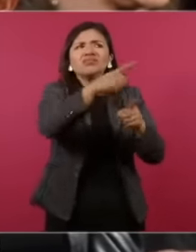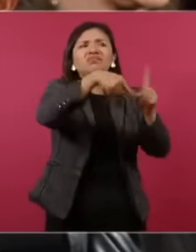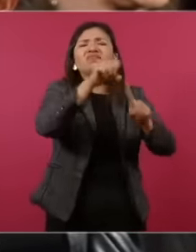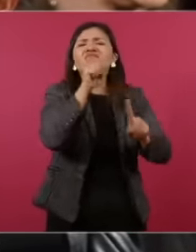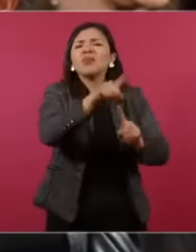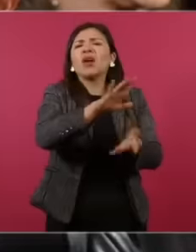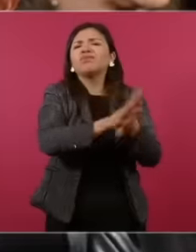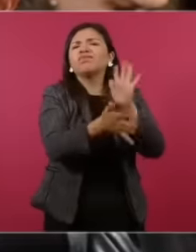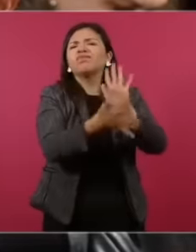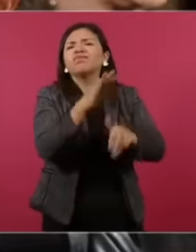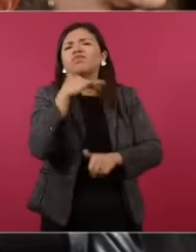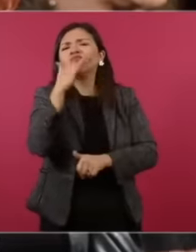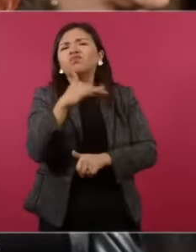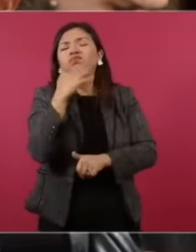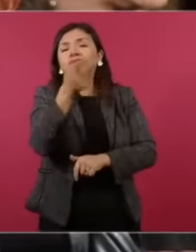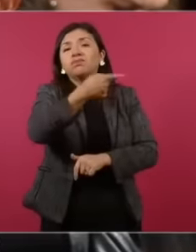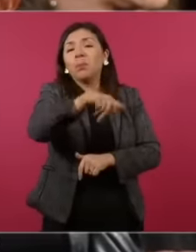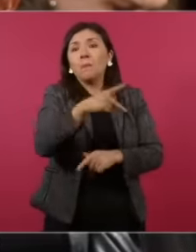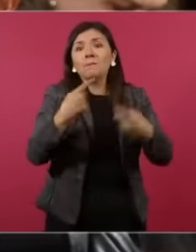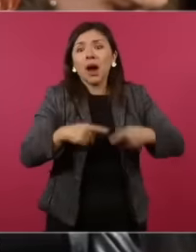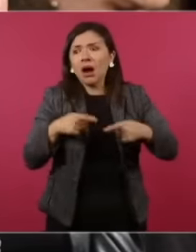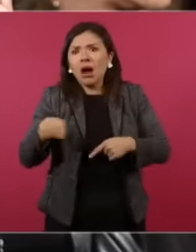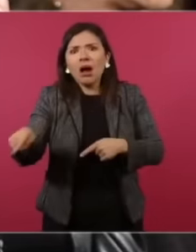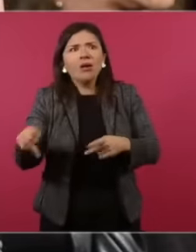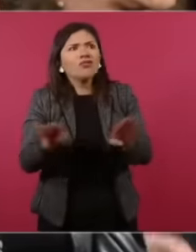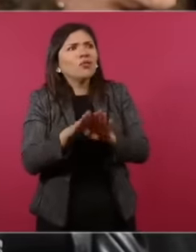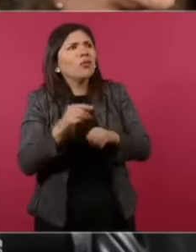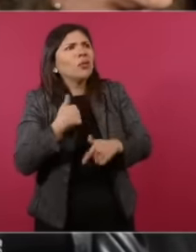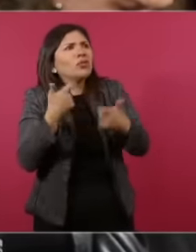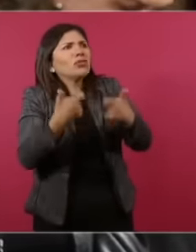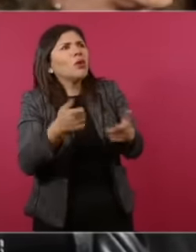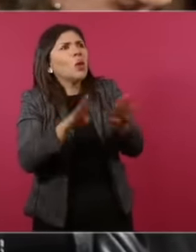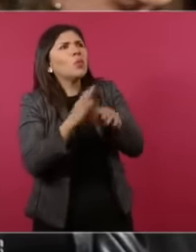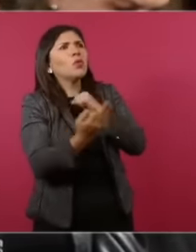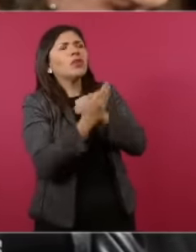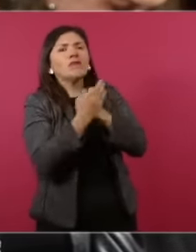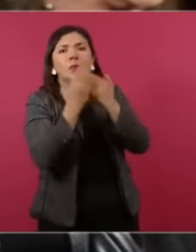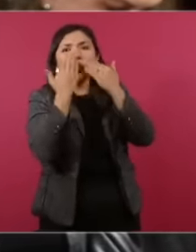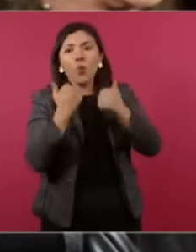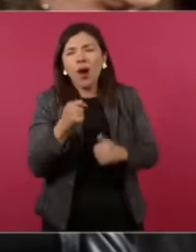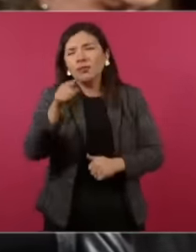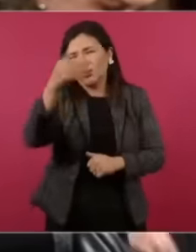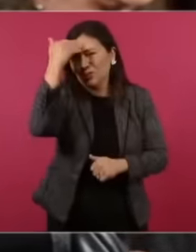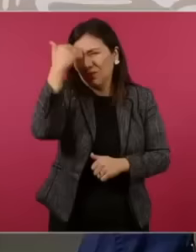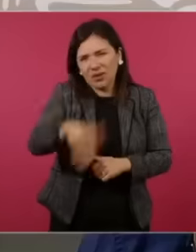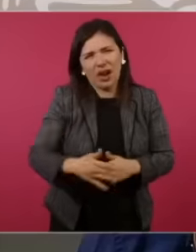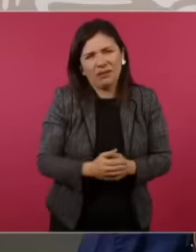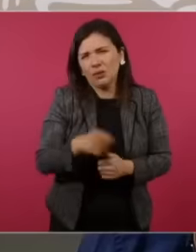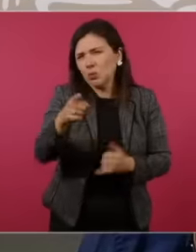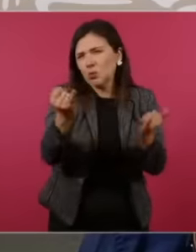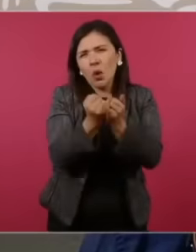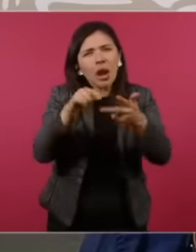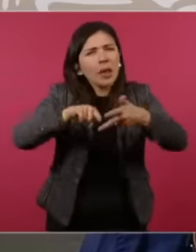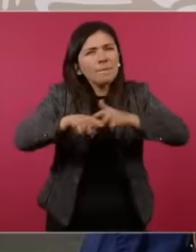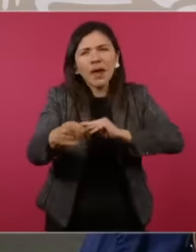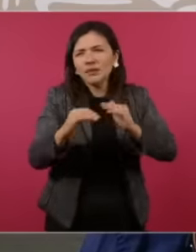in cases when people do not have resources. You know this because You also started at the bottom and